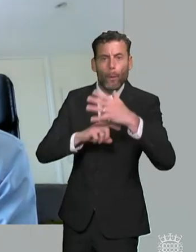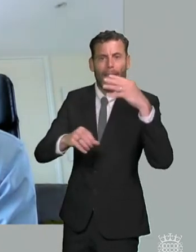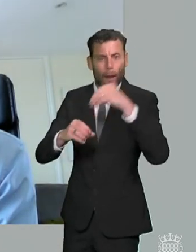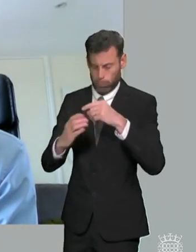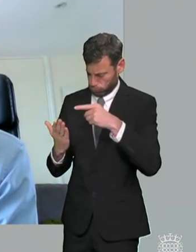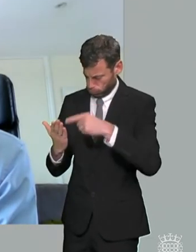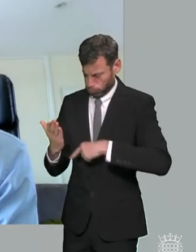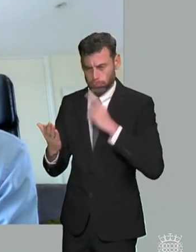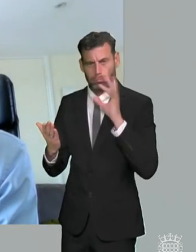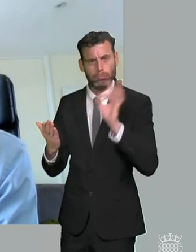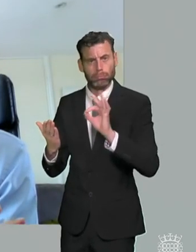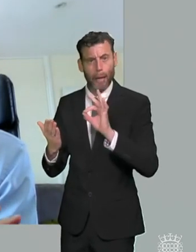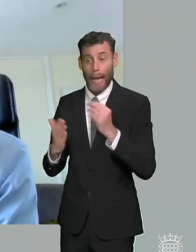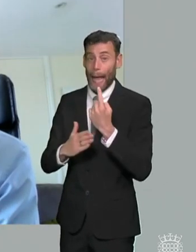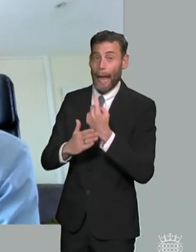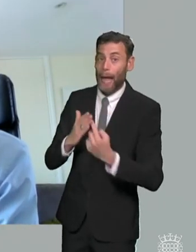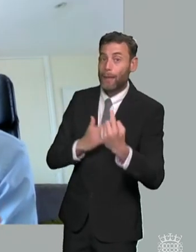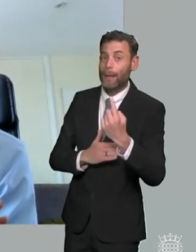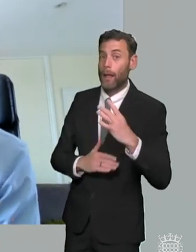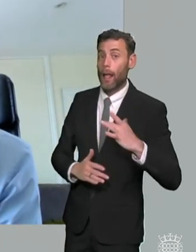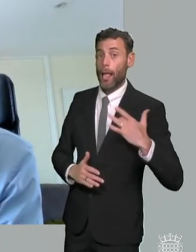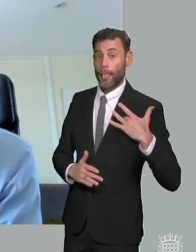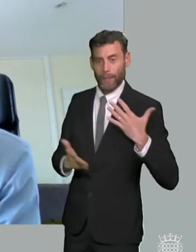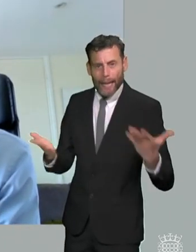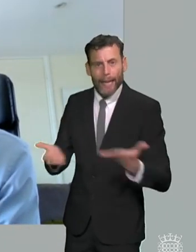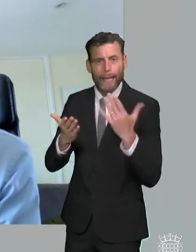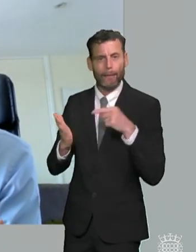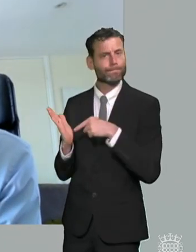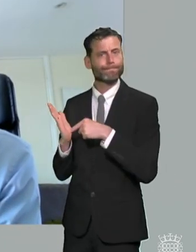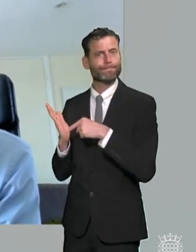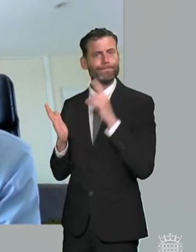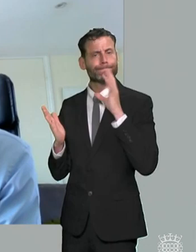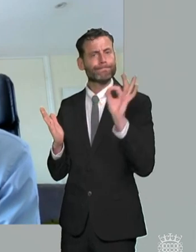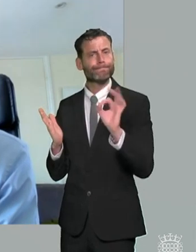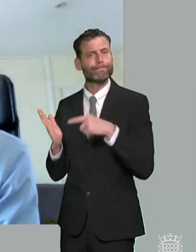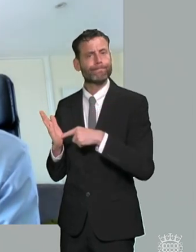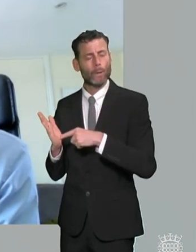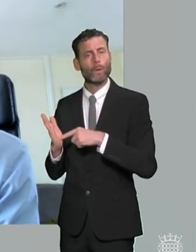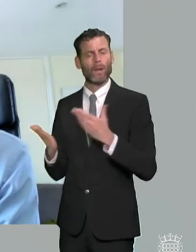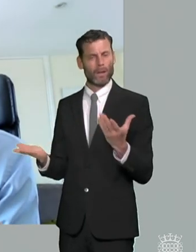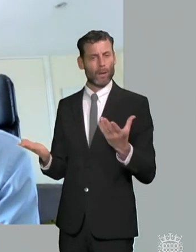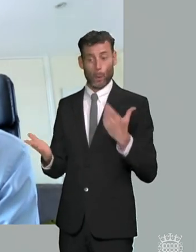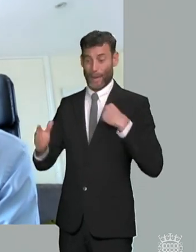independent living and those are those and that's that's but you know we're preparing children to be